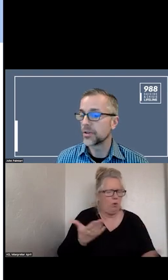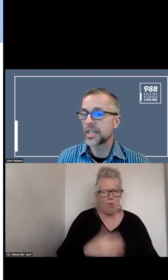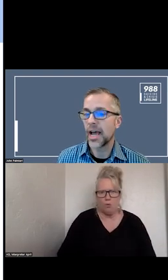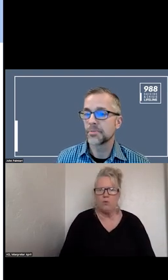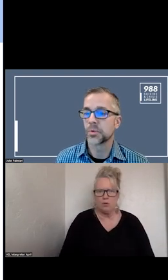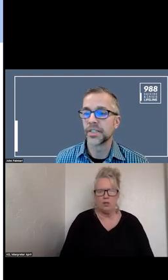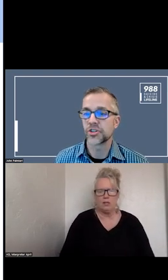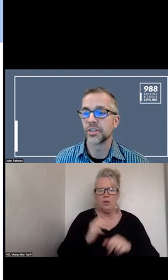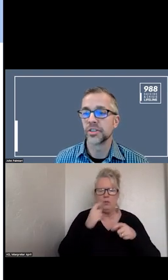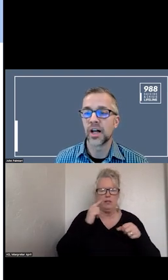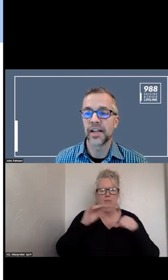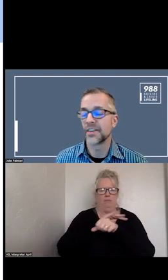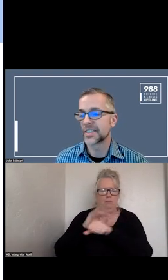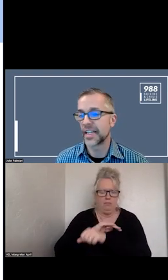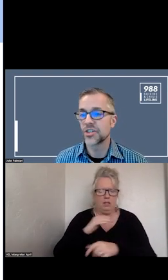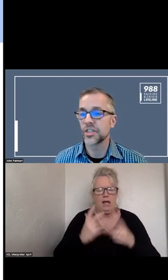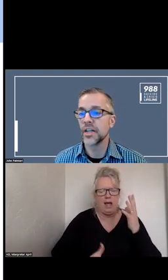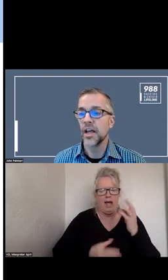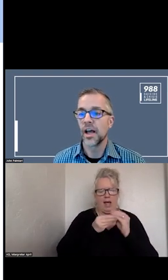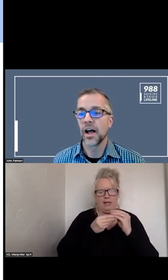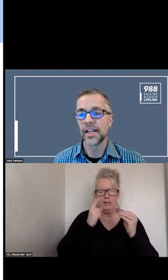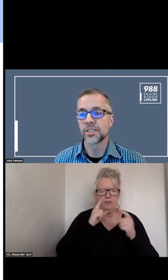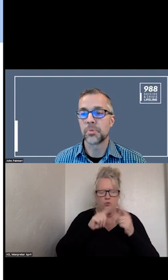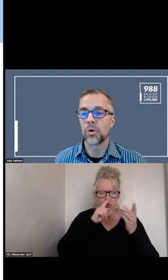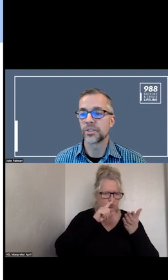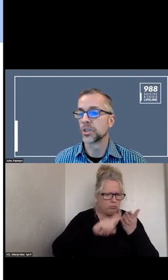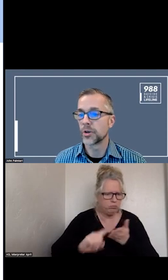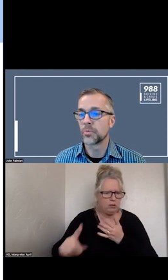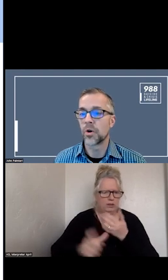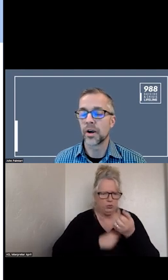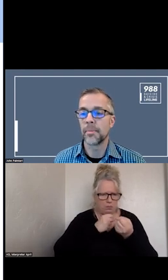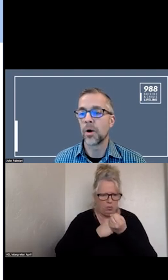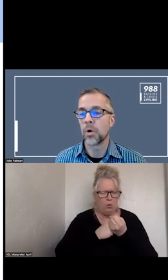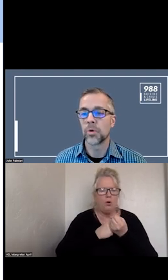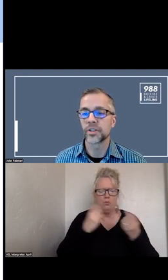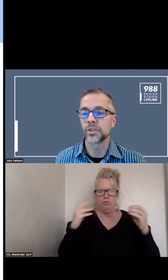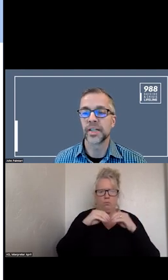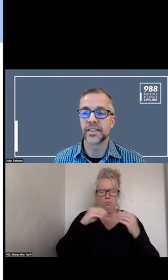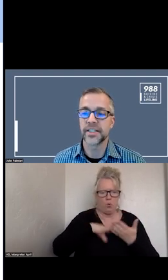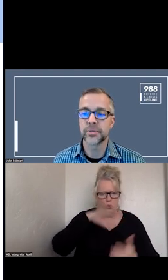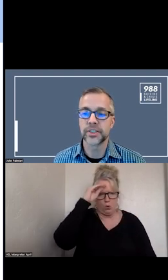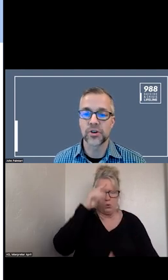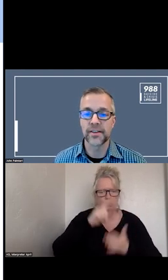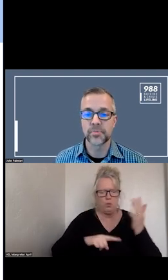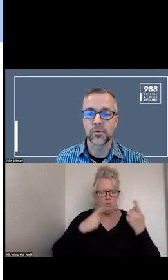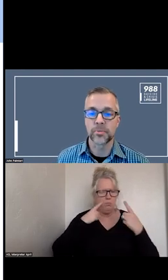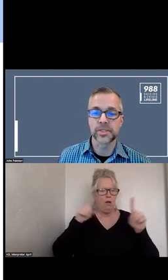FILL THOSE GAPS WITH ADDITIONAL INVESTIGATION AND SUPPORT TO LEARN MORE ABOUT WHAT WORKS SO WE CAN CONTINUALLY DRIVE PERFORMANCE.